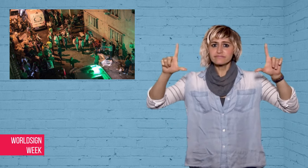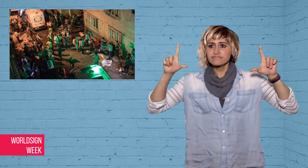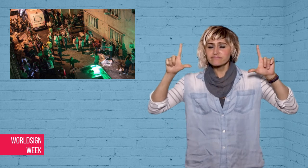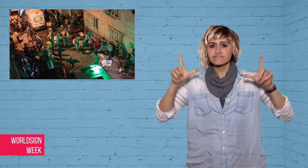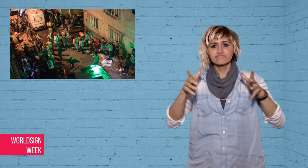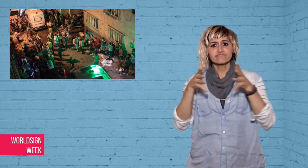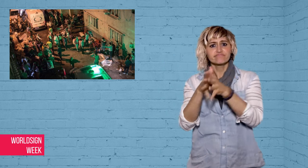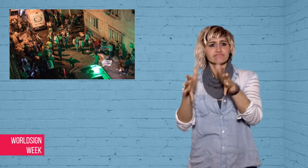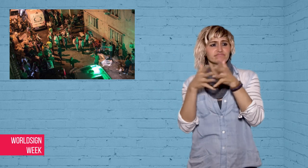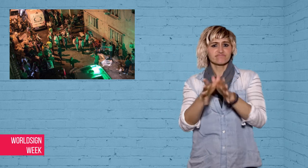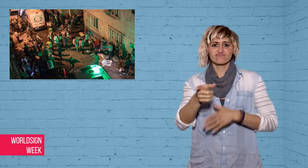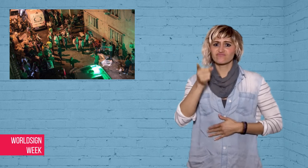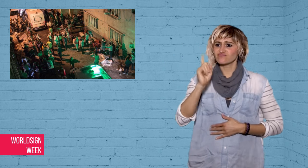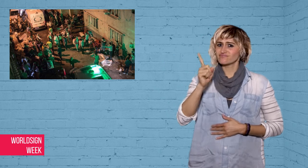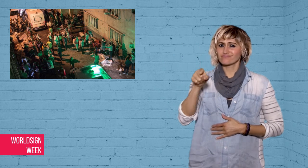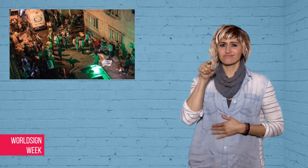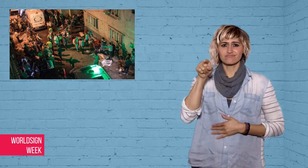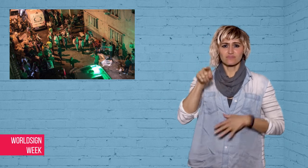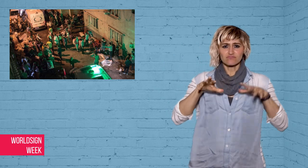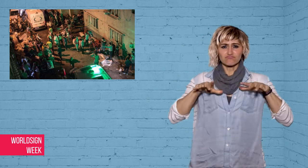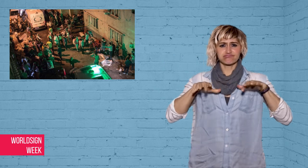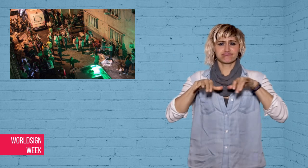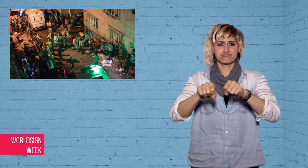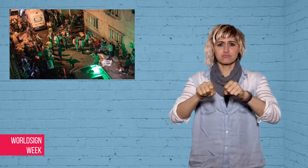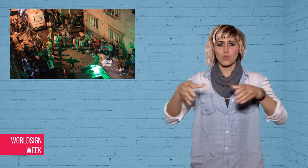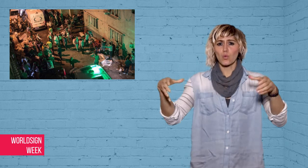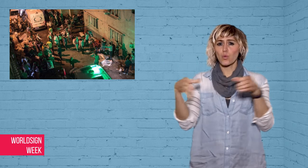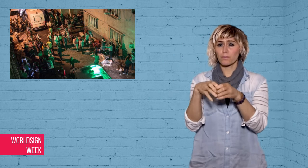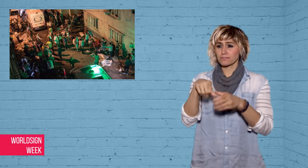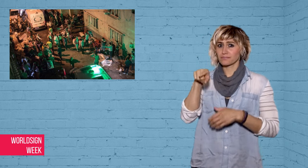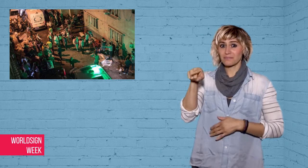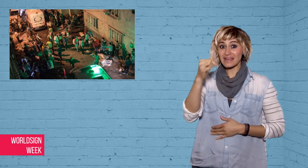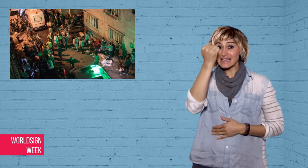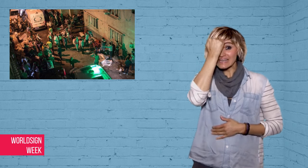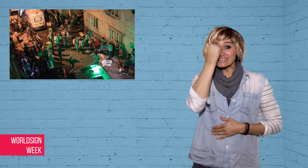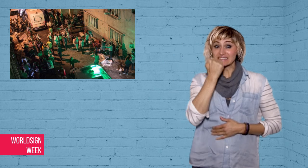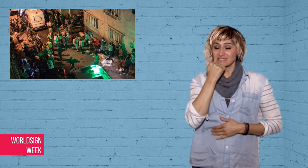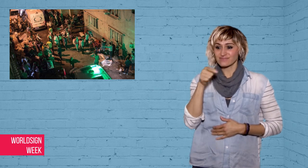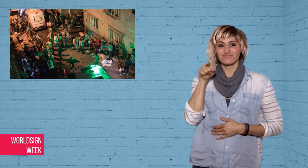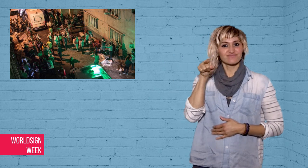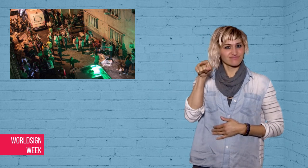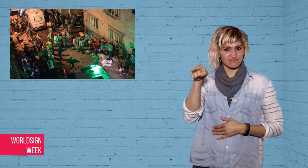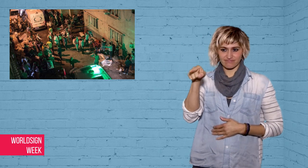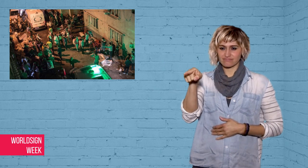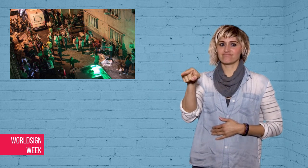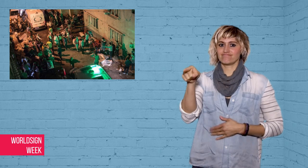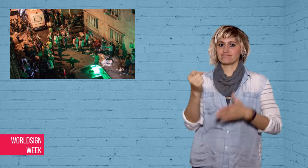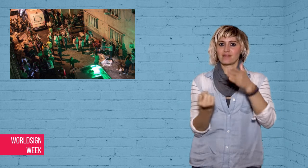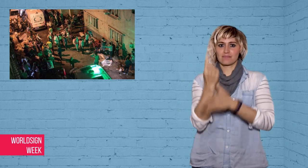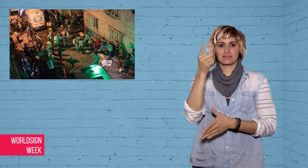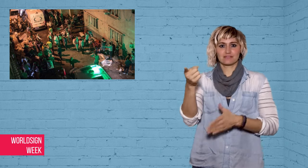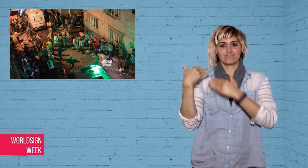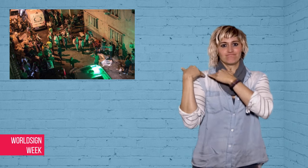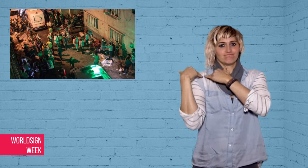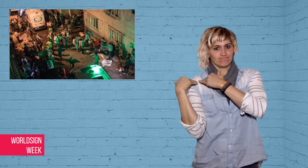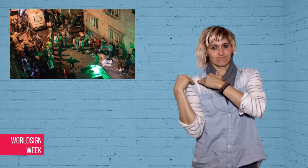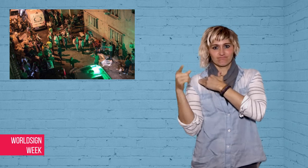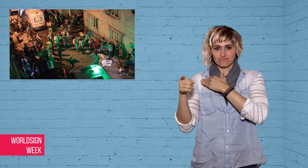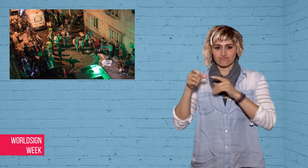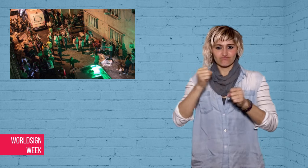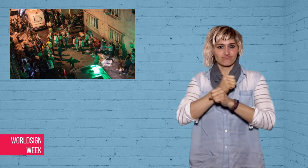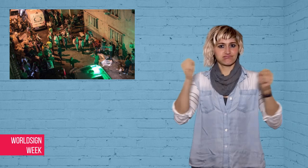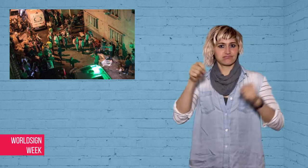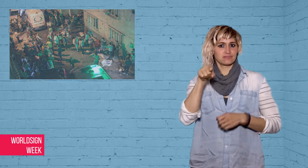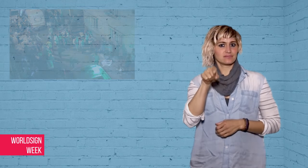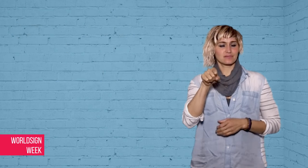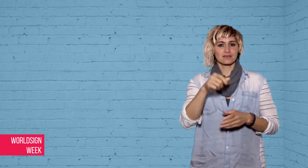the terrorist group ISIS of being behind the